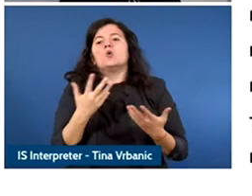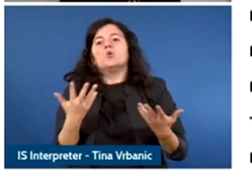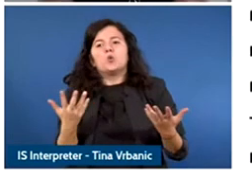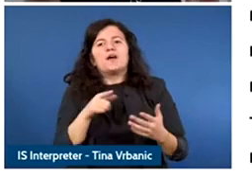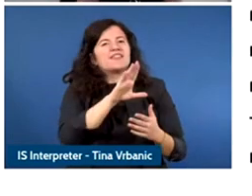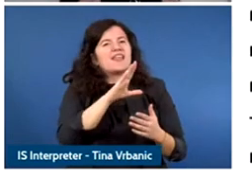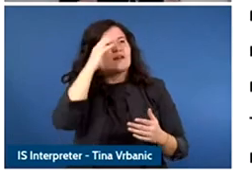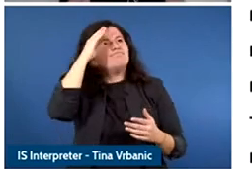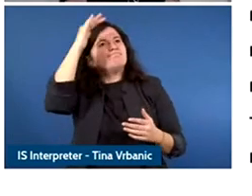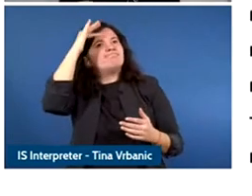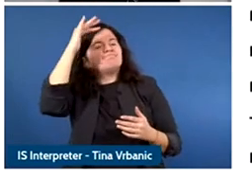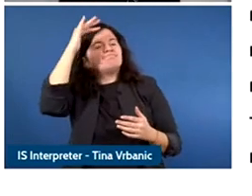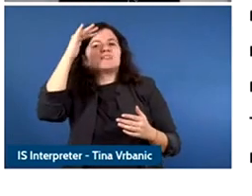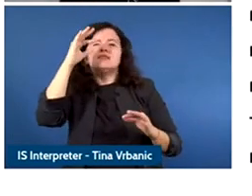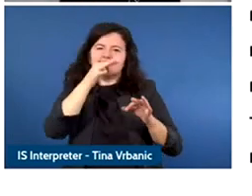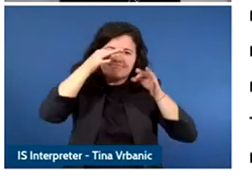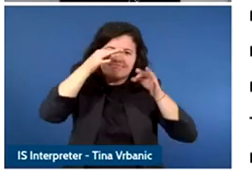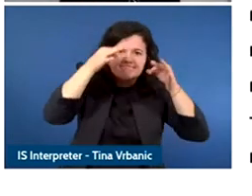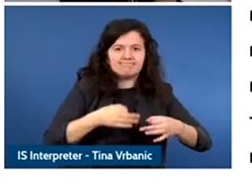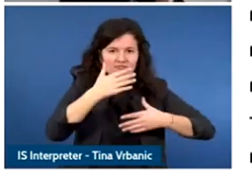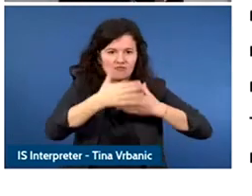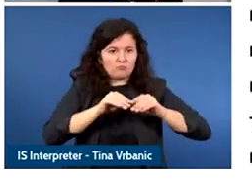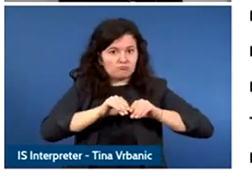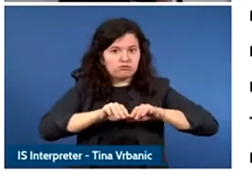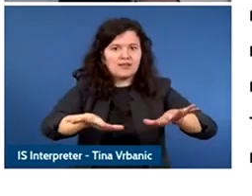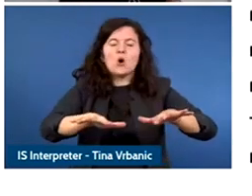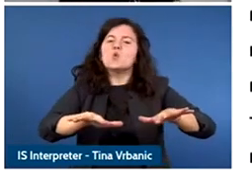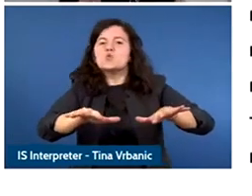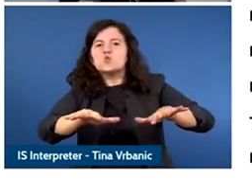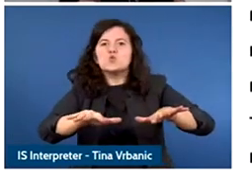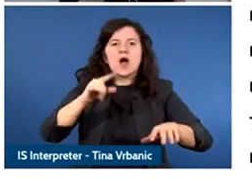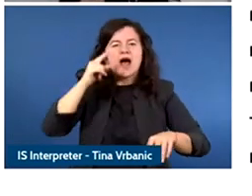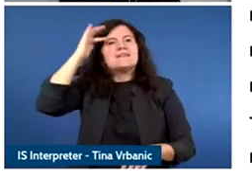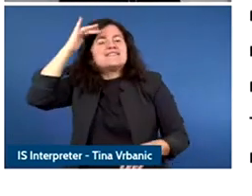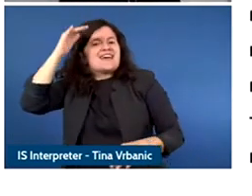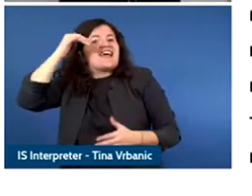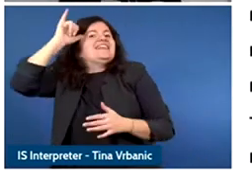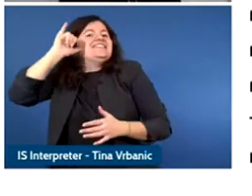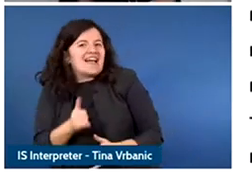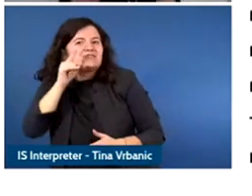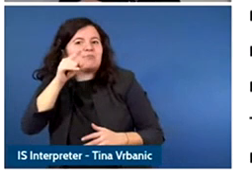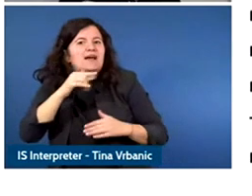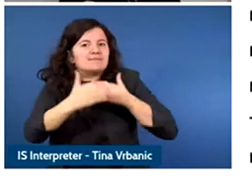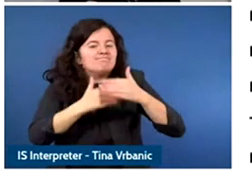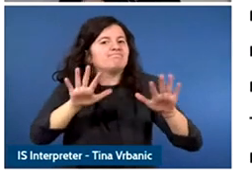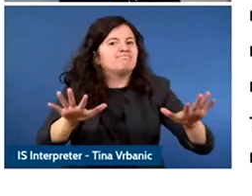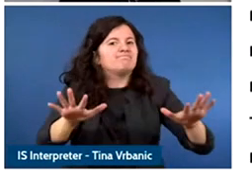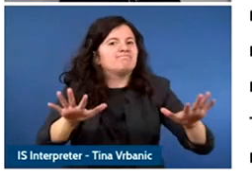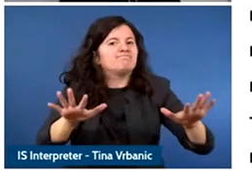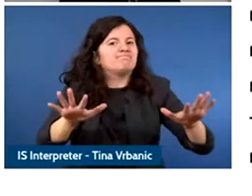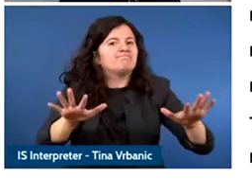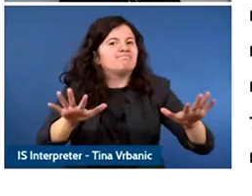together with young people to figure out what does it mean for instance to be